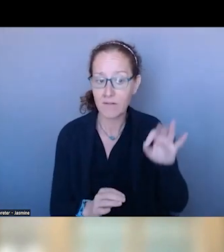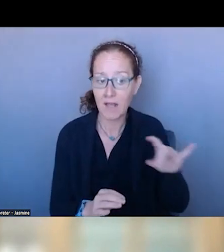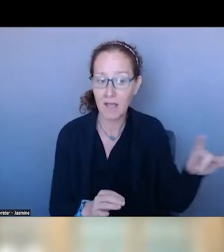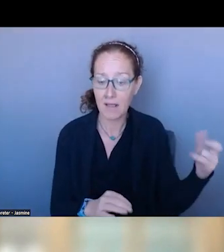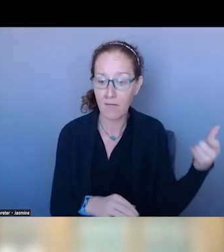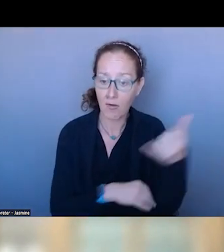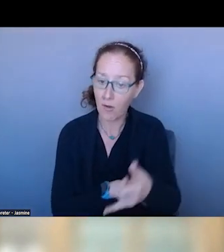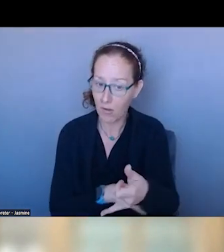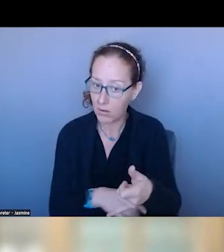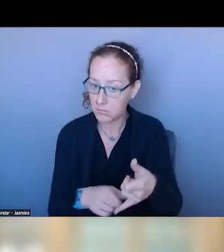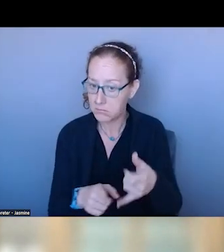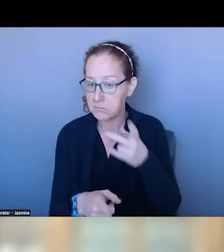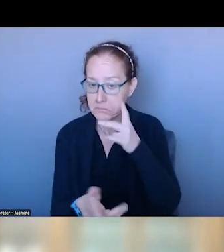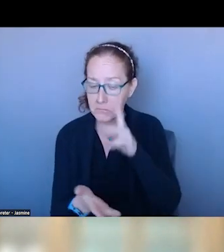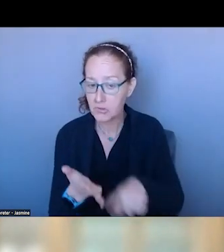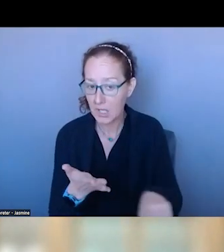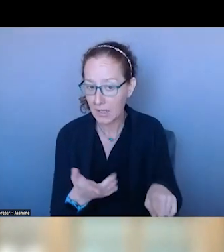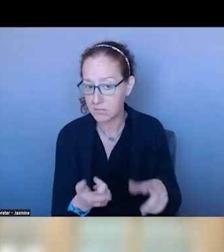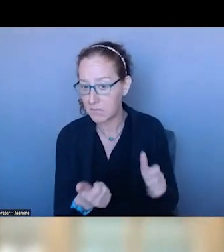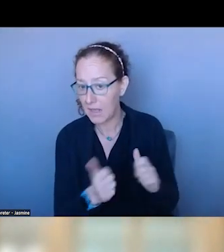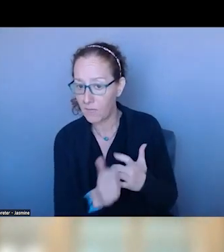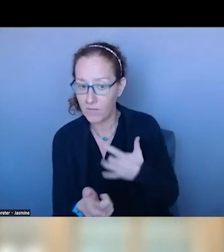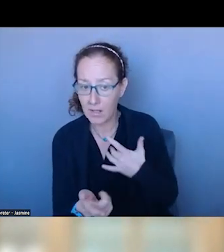HOW YOU ARE DOING TOMORROW? IF THEY SAY NO, WE ARE DONE.